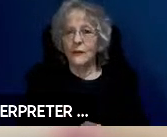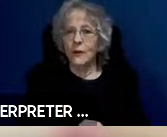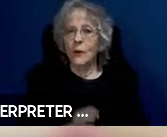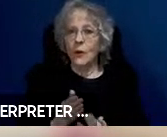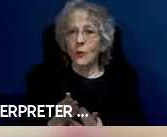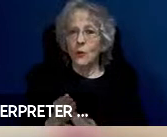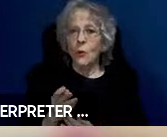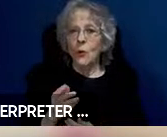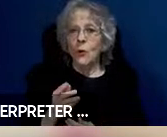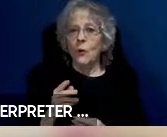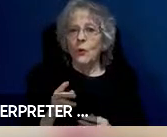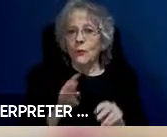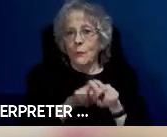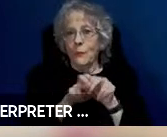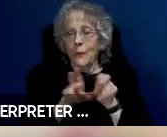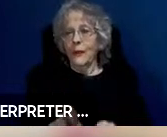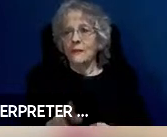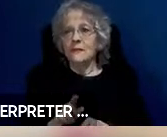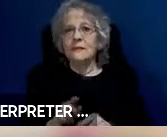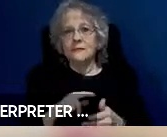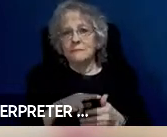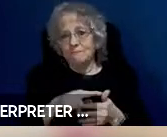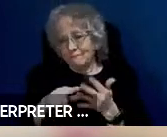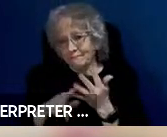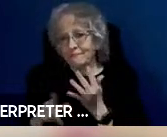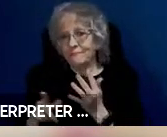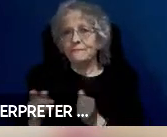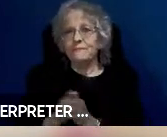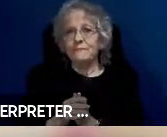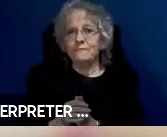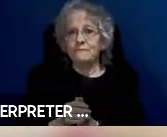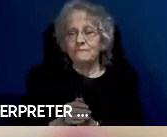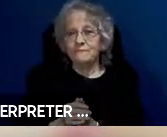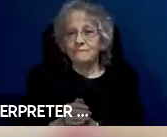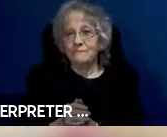Aaron Steinfeld, Dr. Gregg Vanderheiden, Darryl Cooper, and then Ted Guild, one for each and we